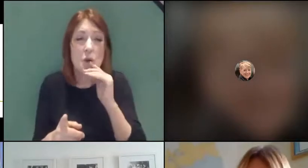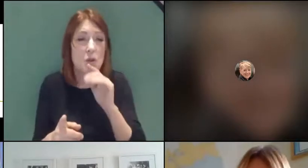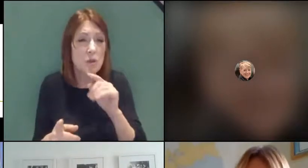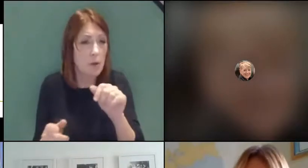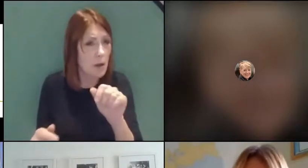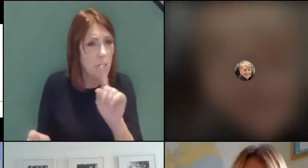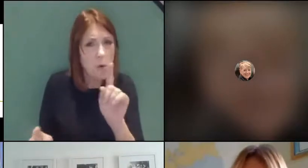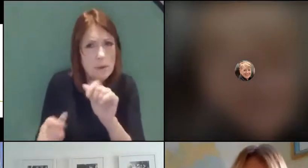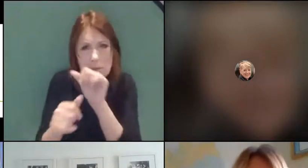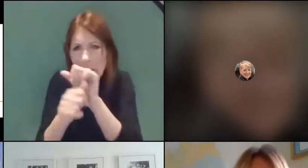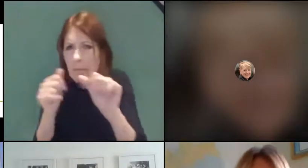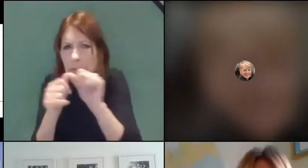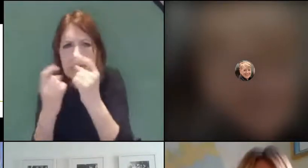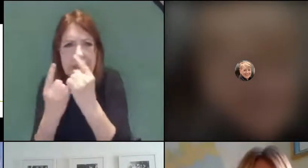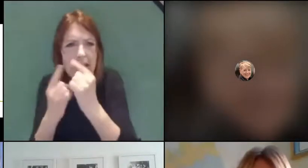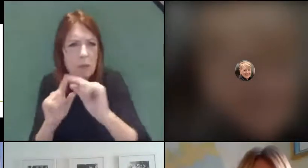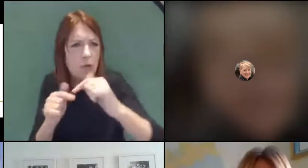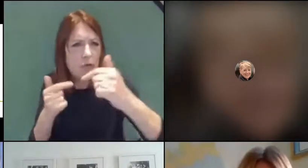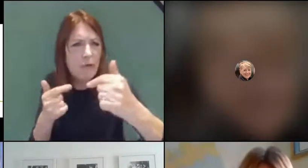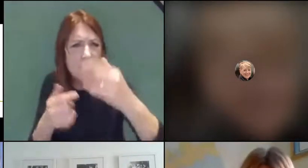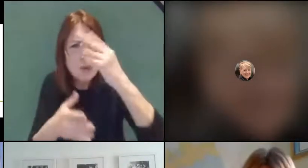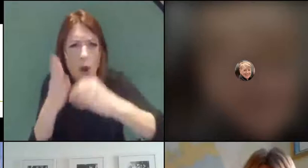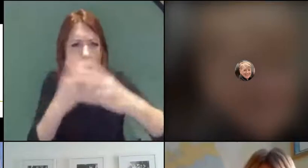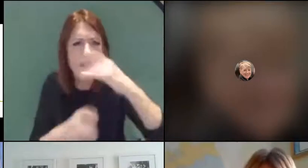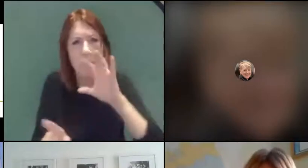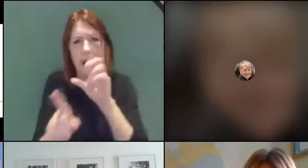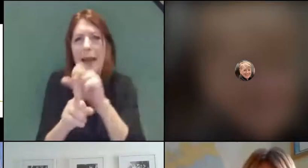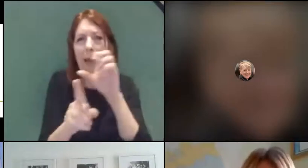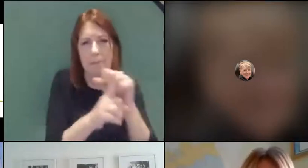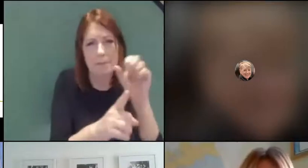what's been happening in virtual learning. But I think for the foreseeable future,